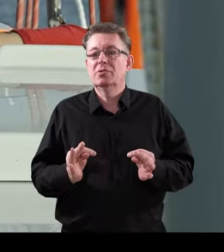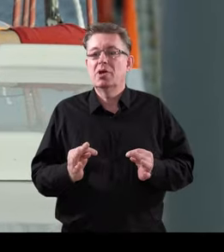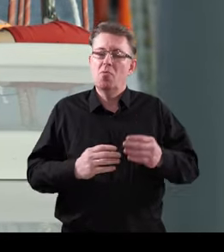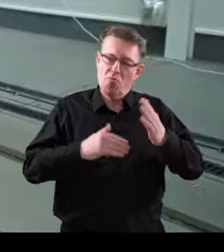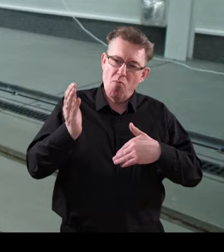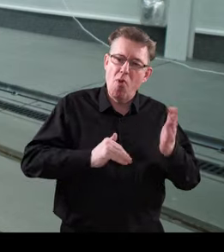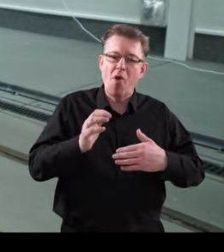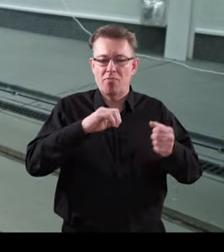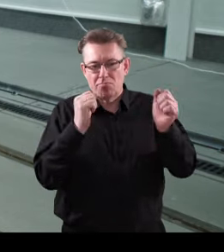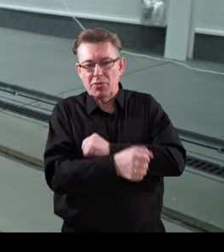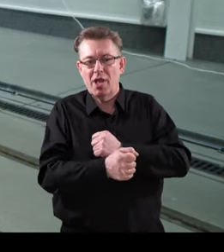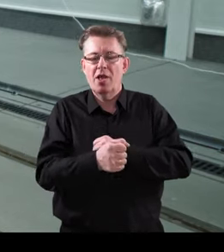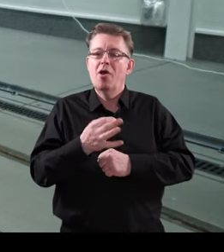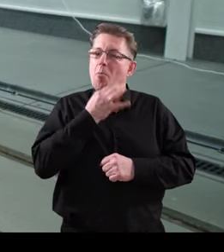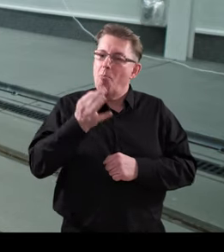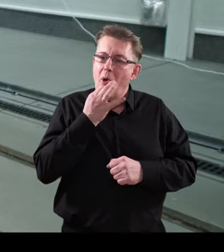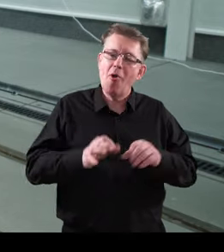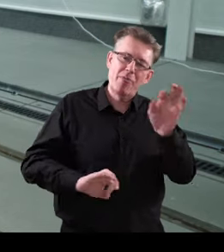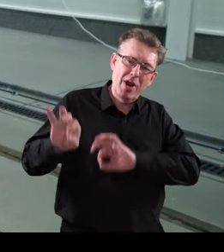modernize and renovate something that we could not afford before.